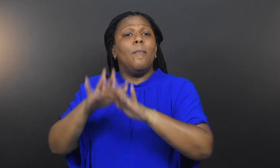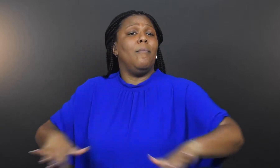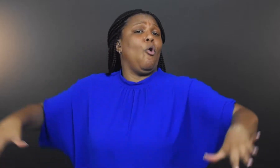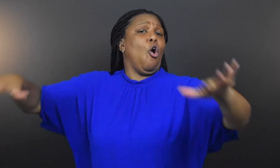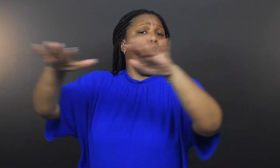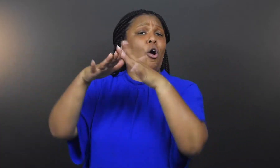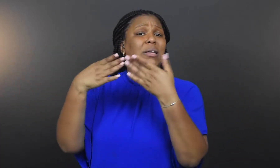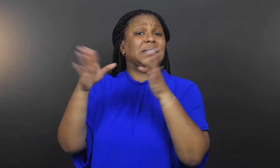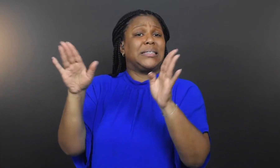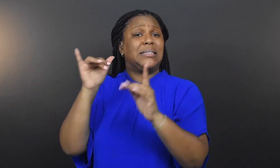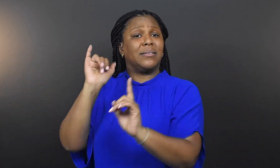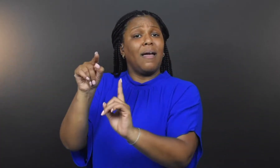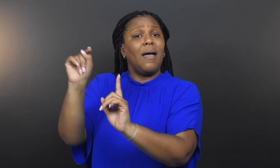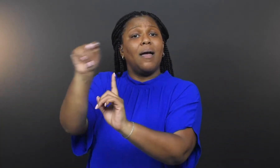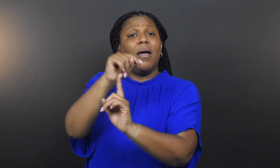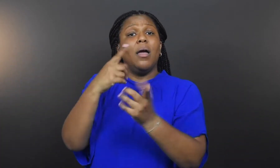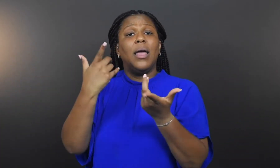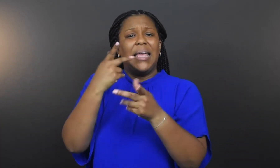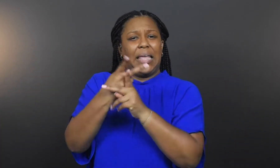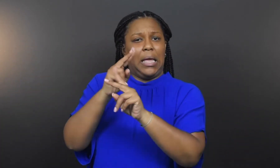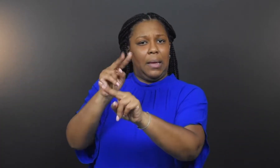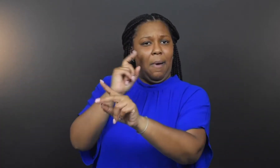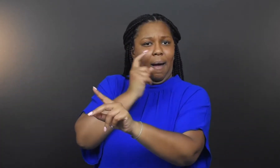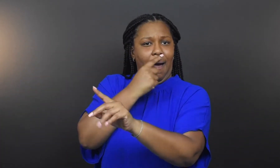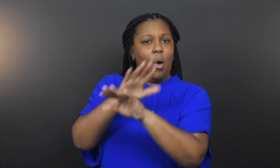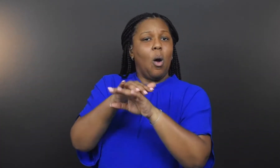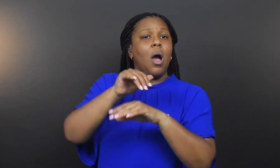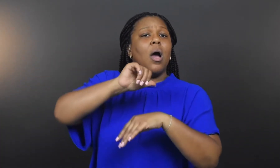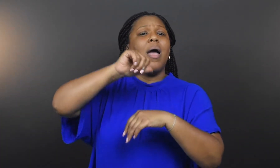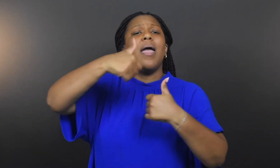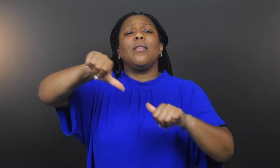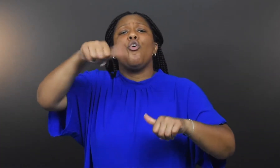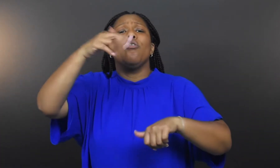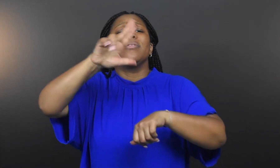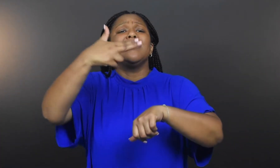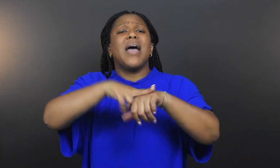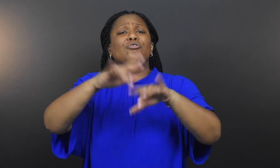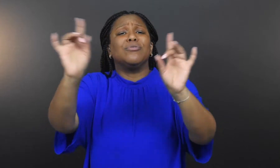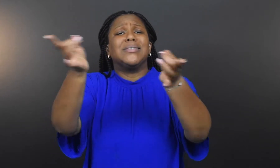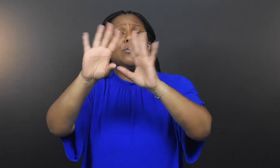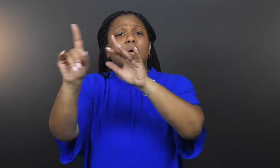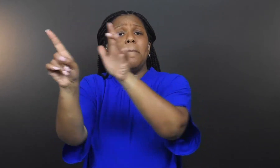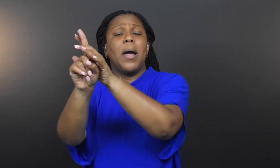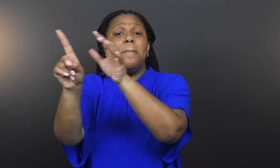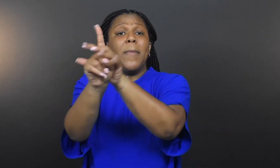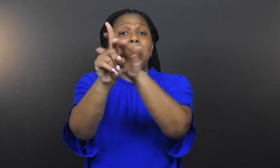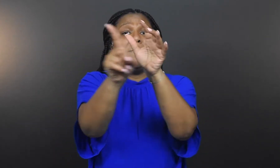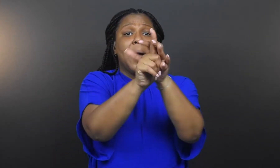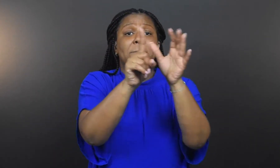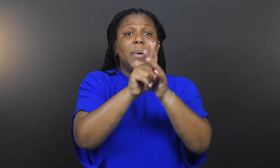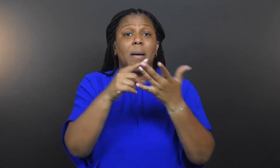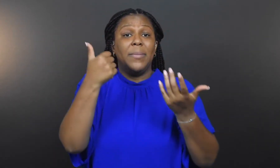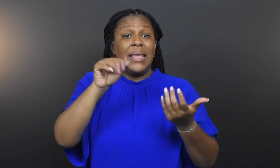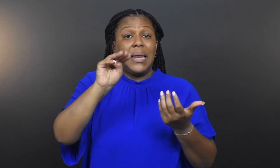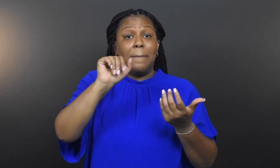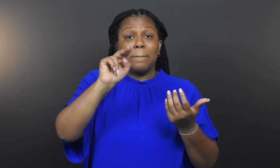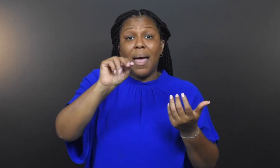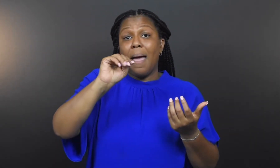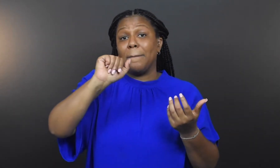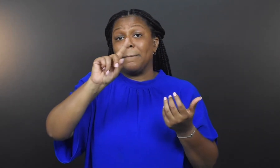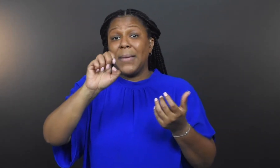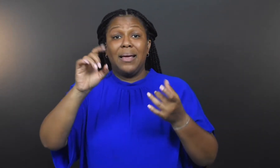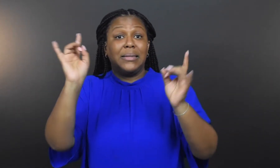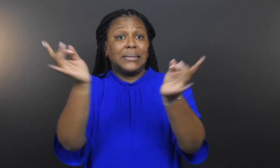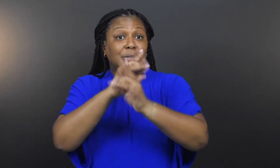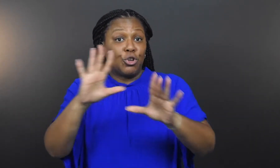he also has to keep an eye on natural disasters, man-made disasters, and be aware of any type